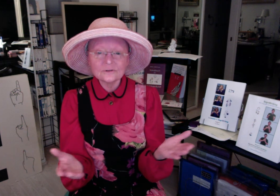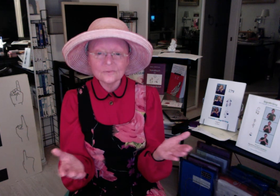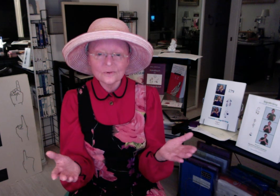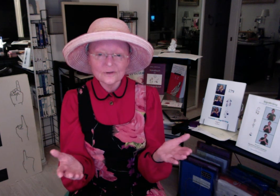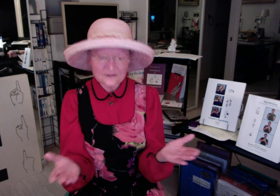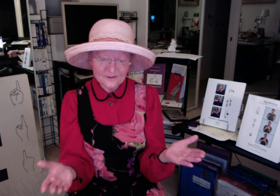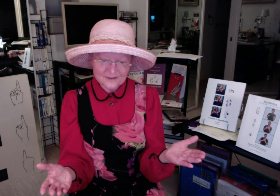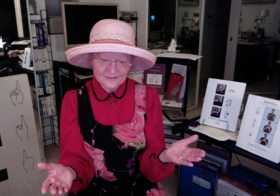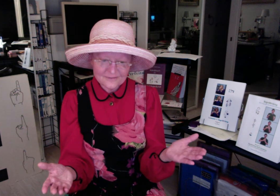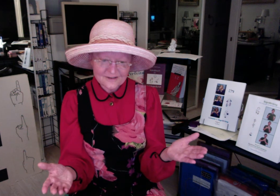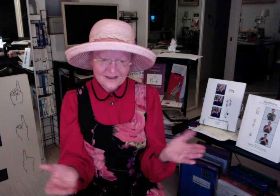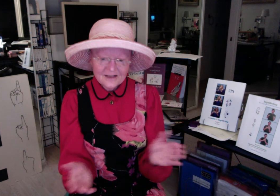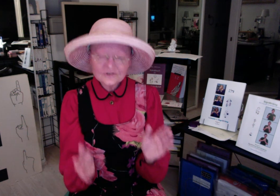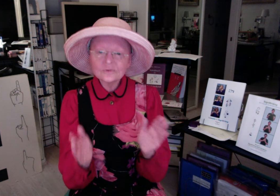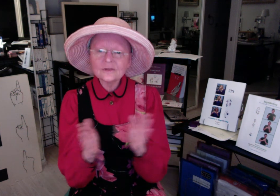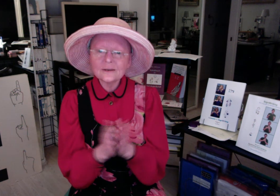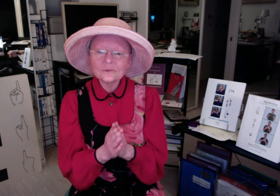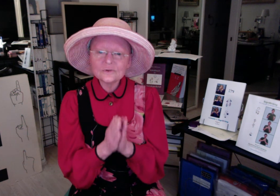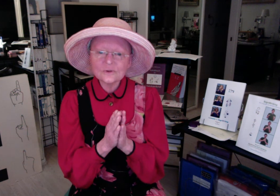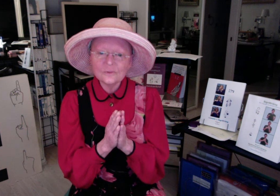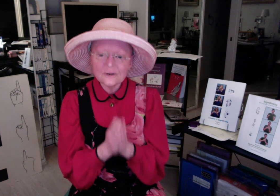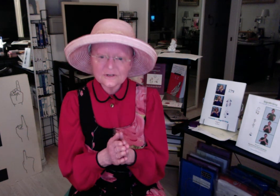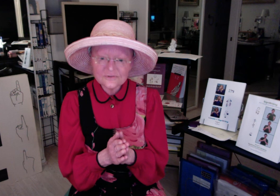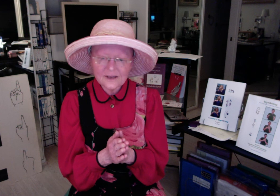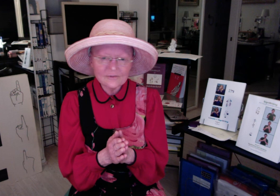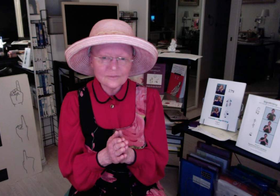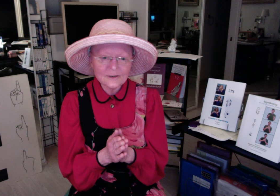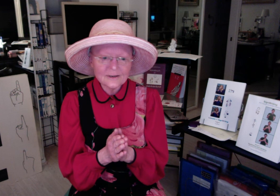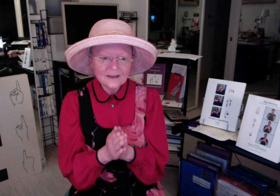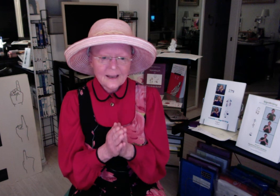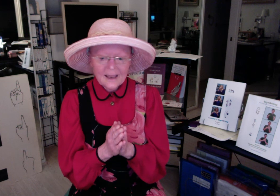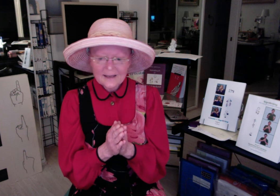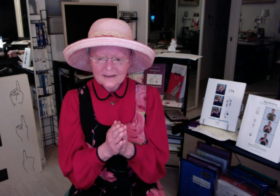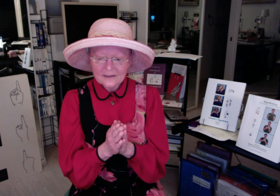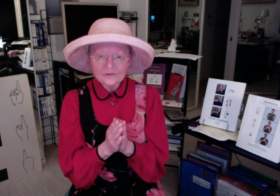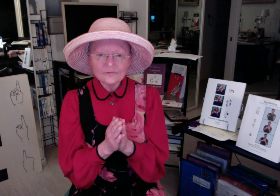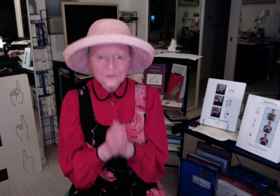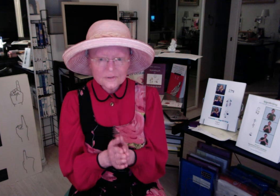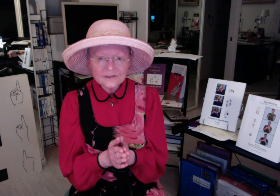world as our gift. So thank you so much everybody and I look forward to hearing